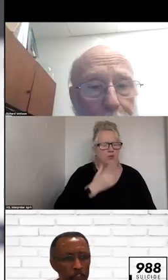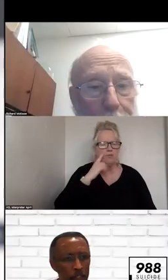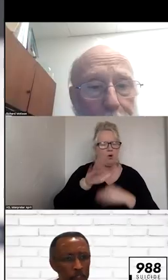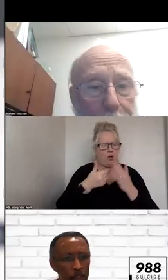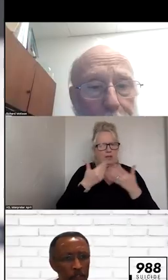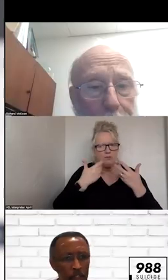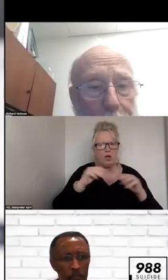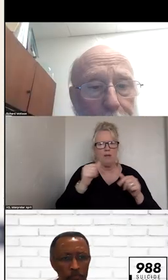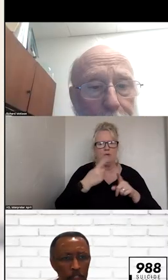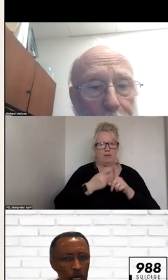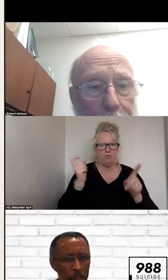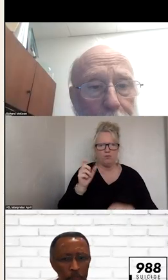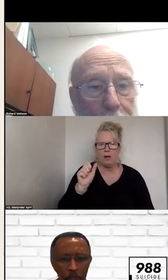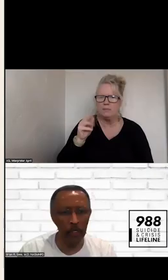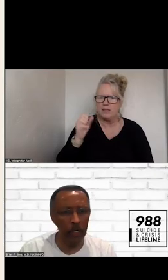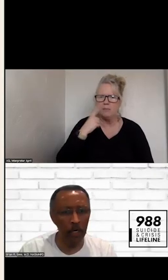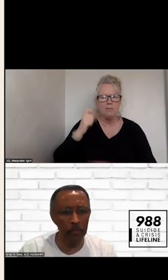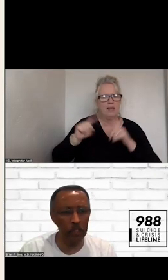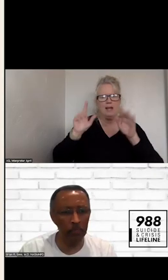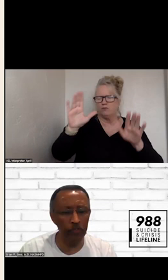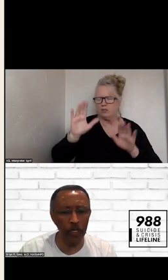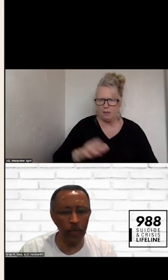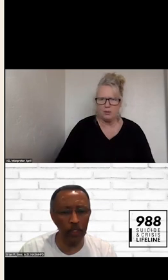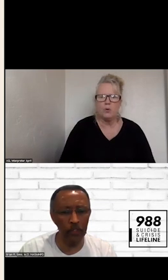OUT OF SAMHSA. WE ARE GOING TO MOVE QUICKLY